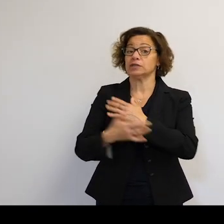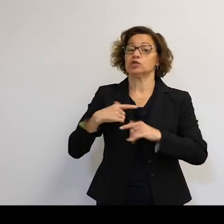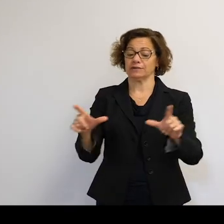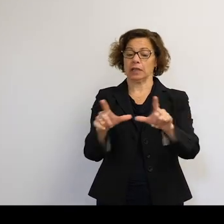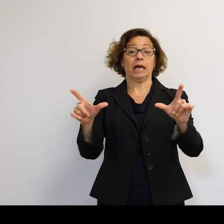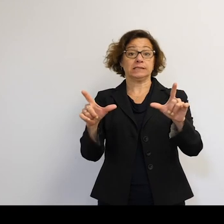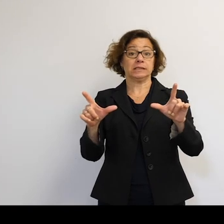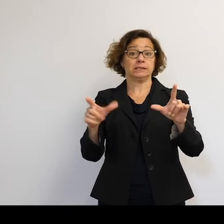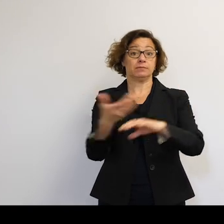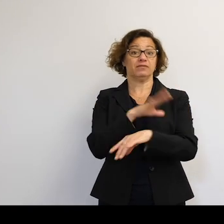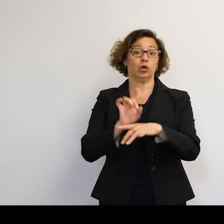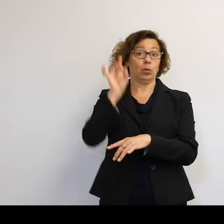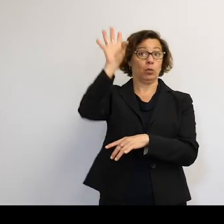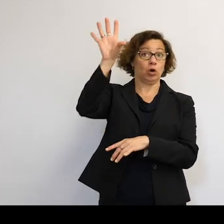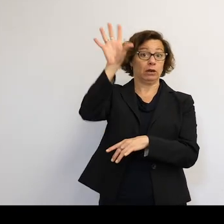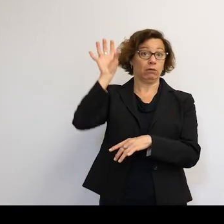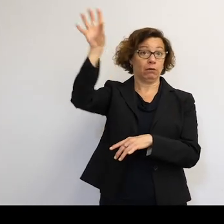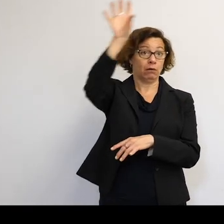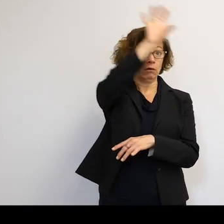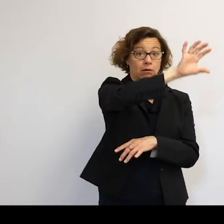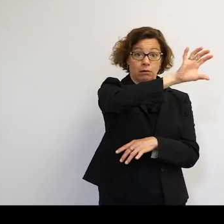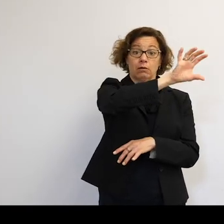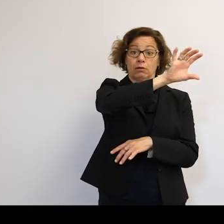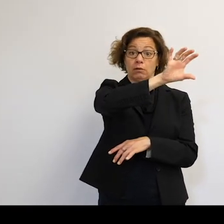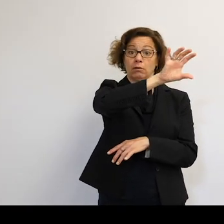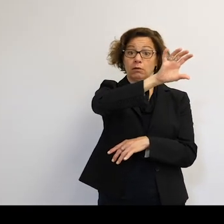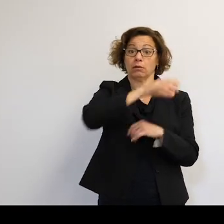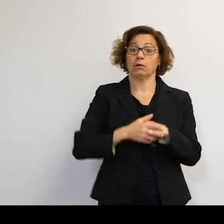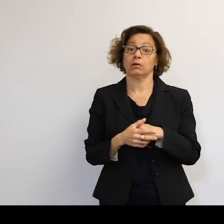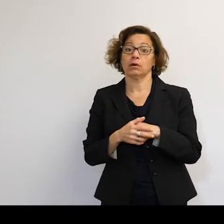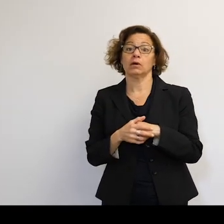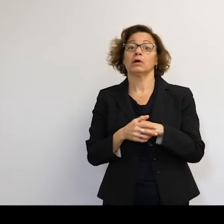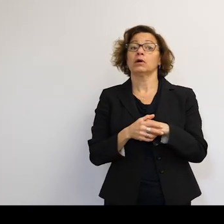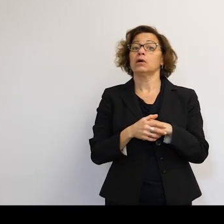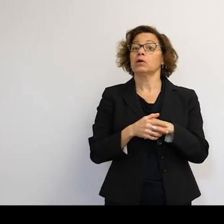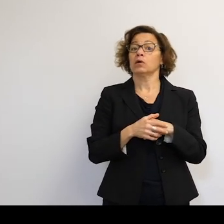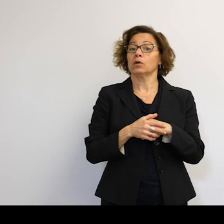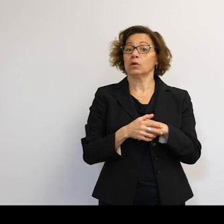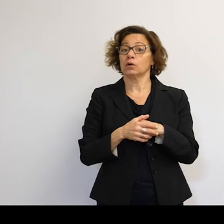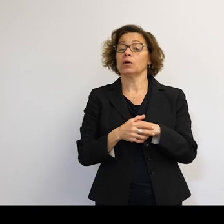get a license to put an object into space. Apart from one startup in the states actually didn't and got in a lot of trouble.